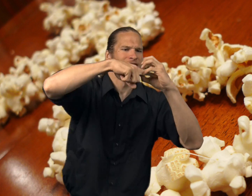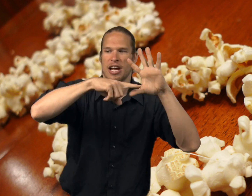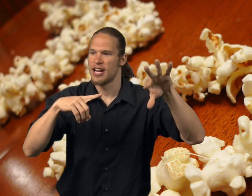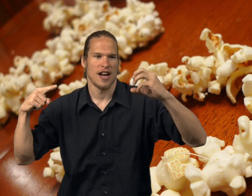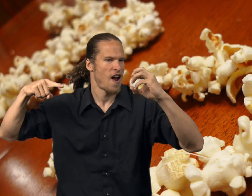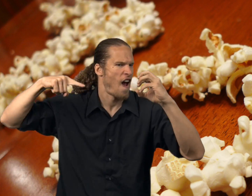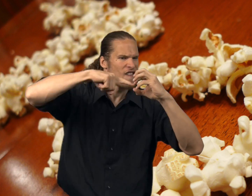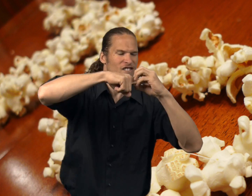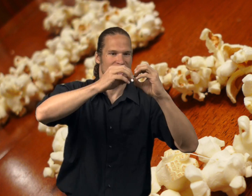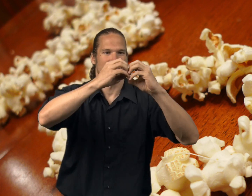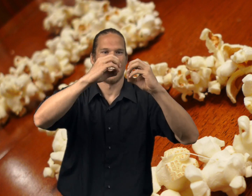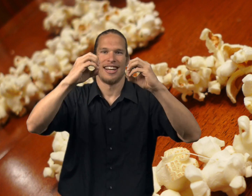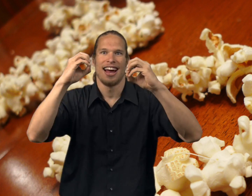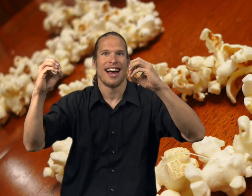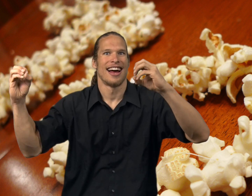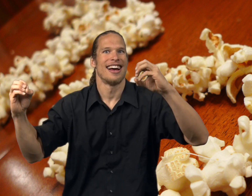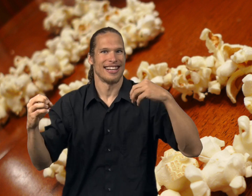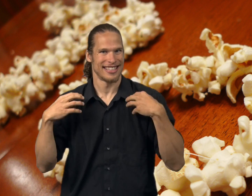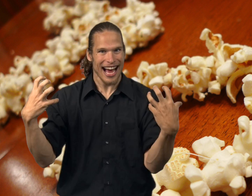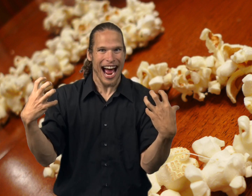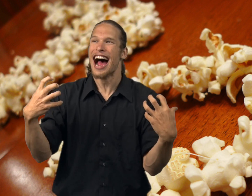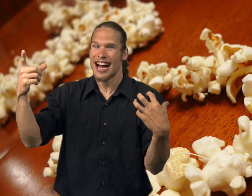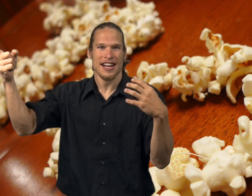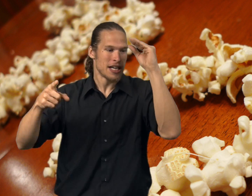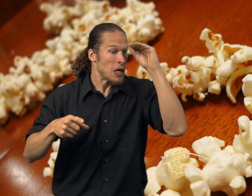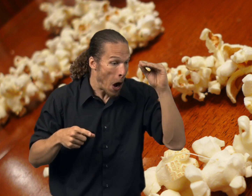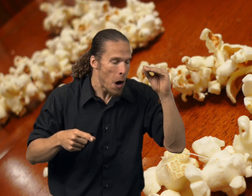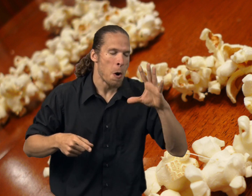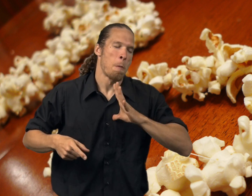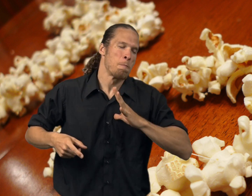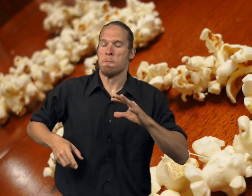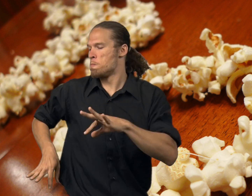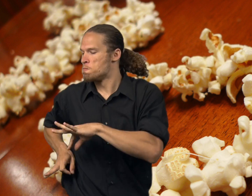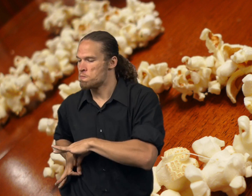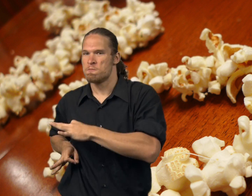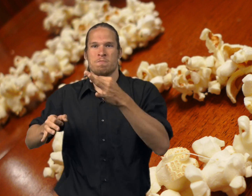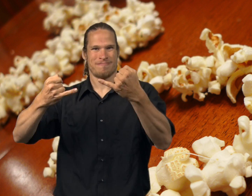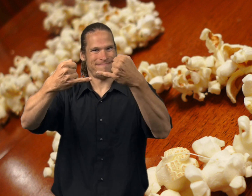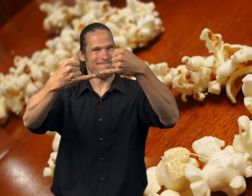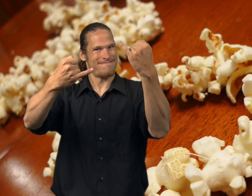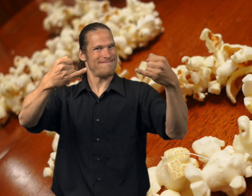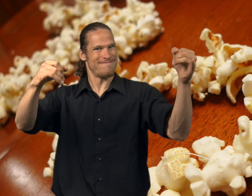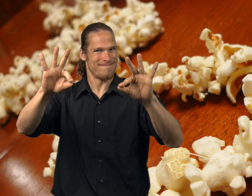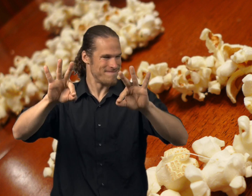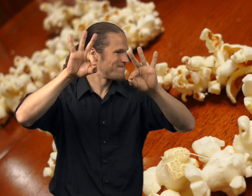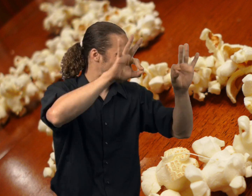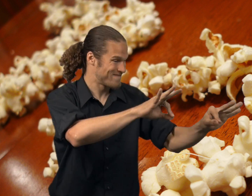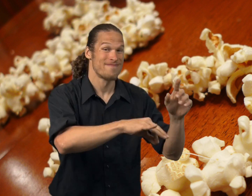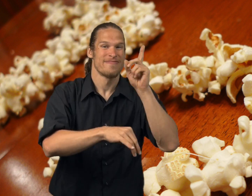I want to string up this popcorn kernel by kernel." And the boy said, "Okay, sure," and pulls out some string